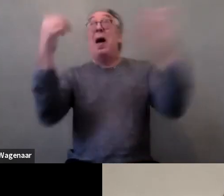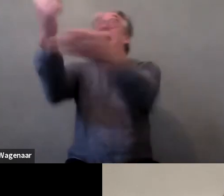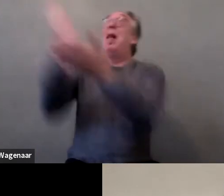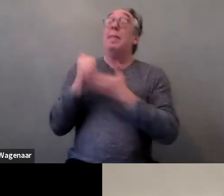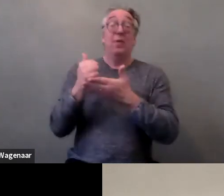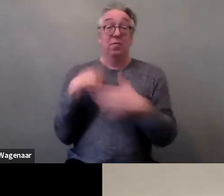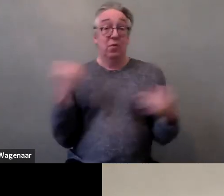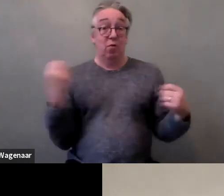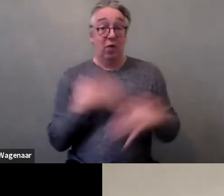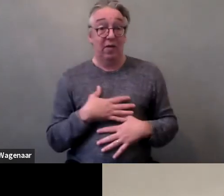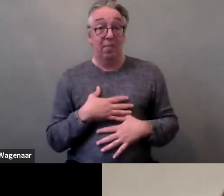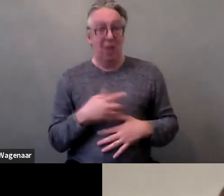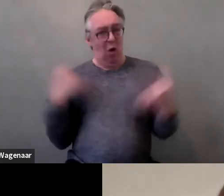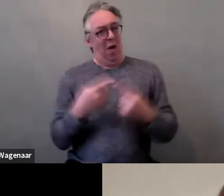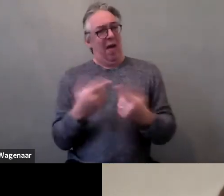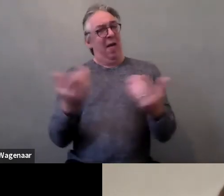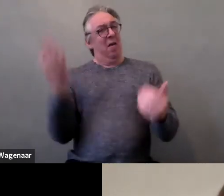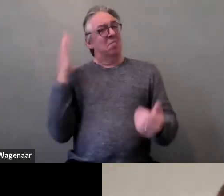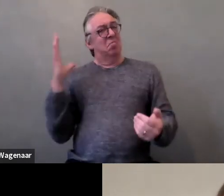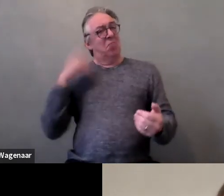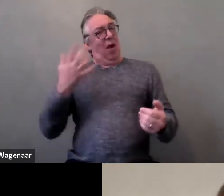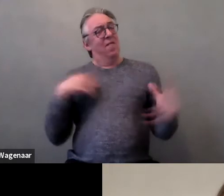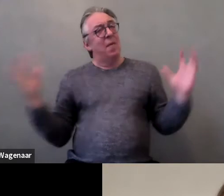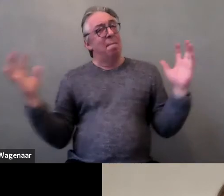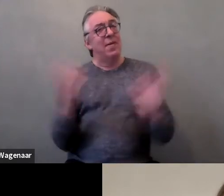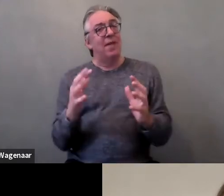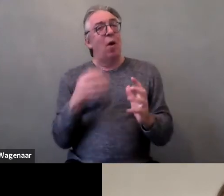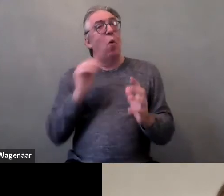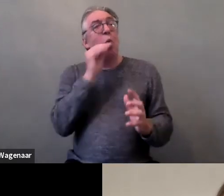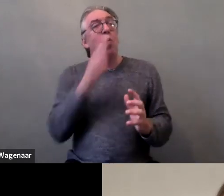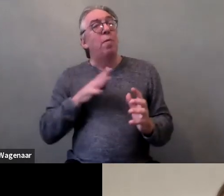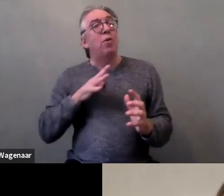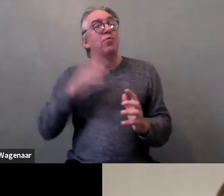we were talking about what to do when someone touches us